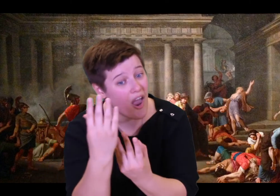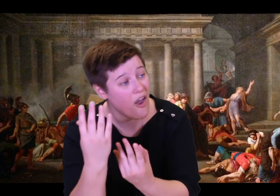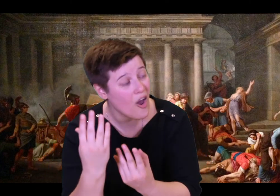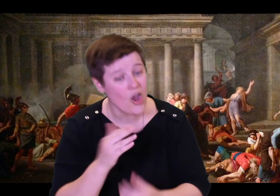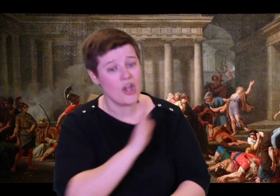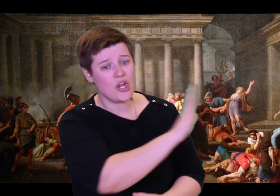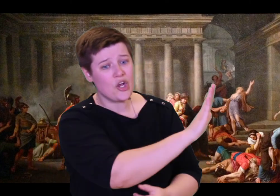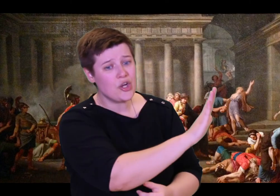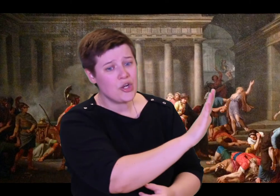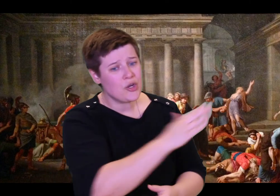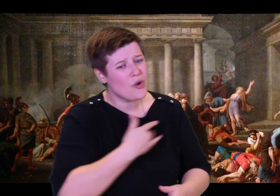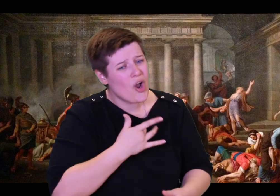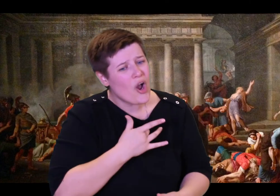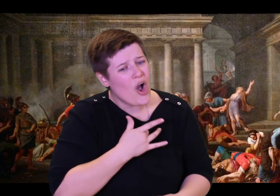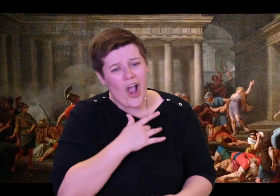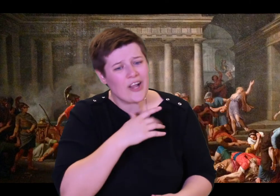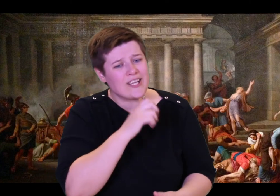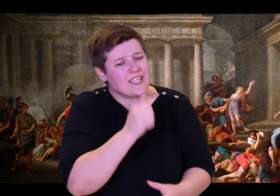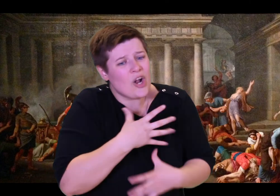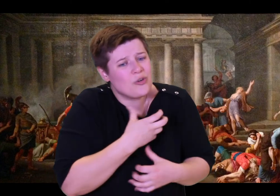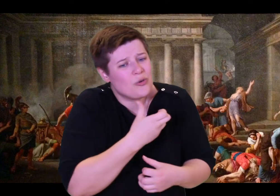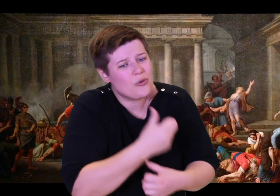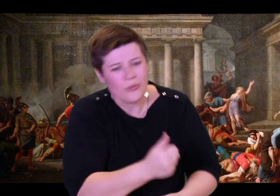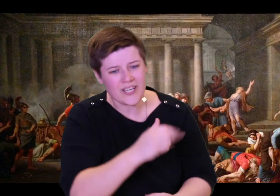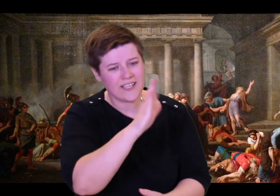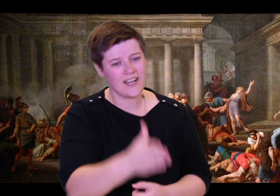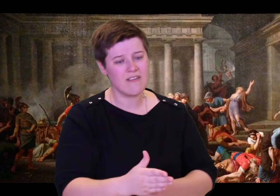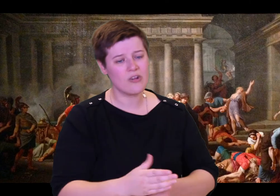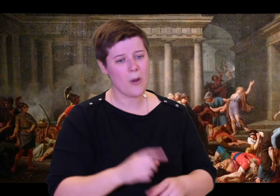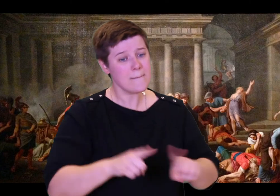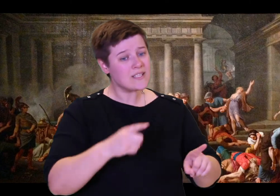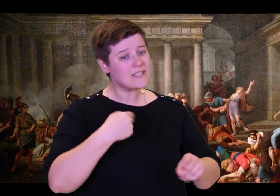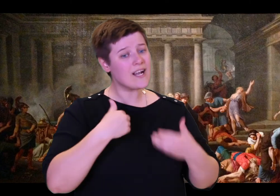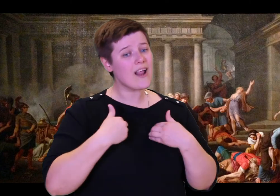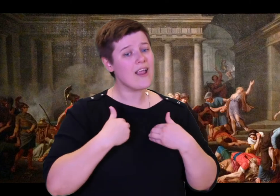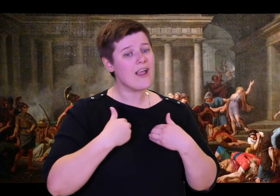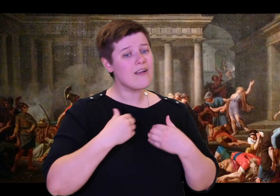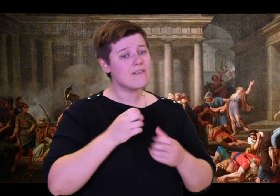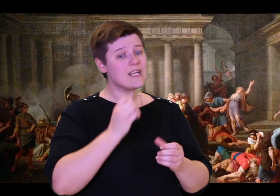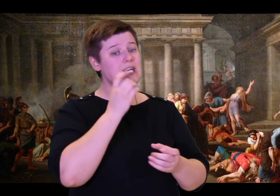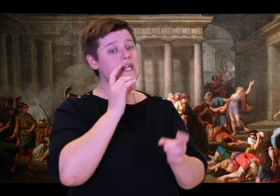killed them, but my Odysseus has lost his home, and far away from Greece, he lost his life.